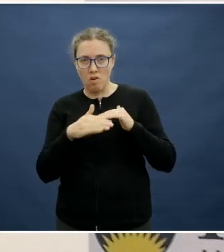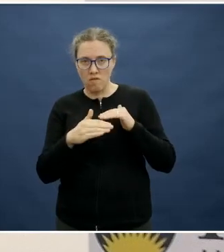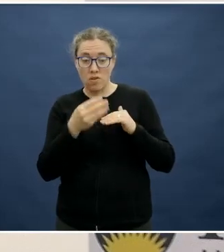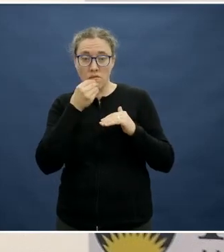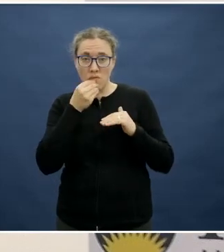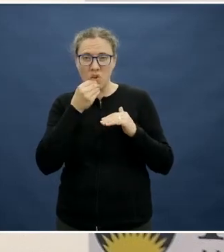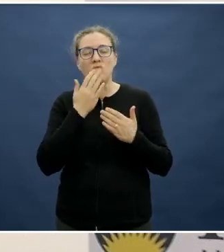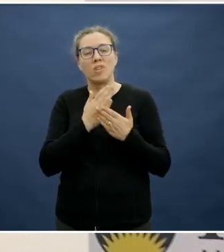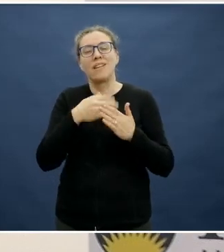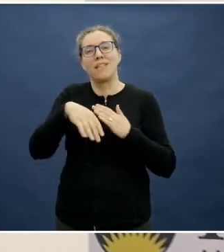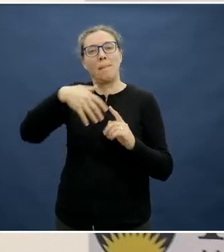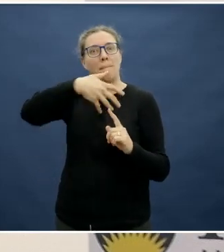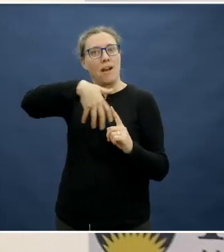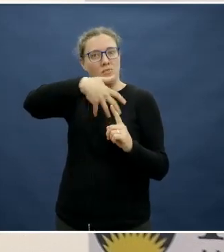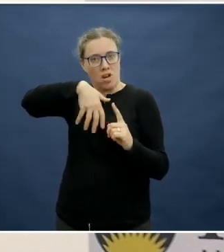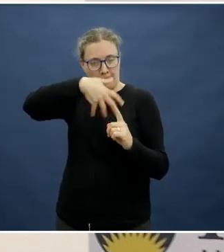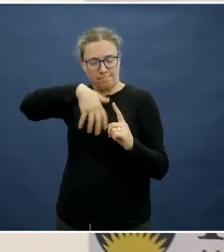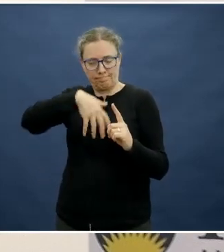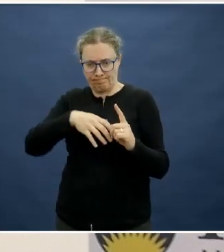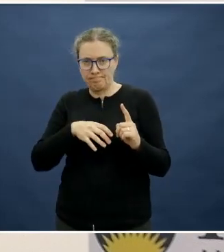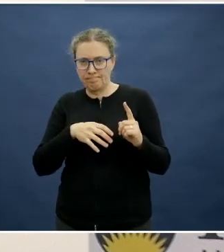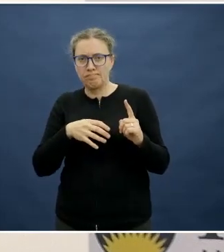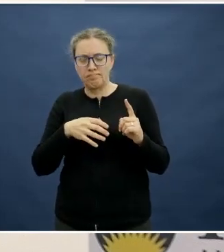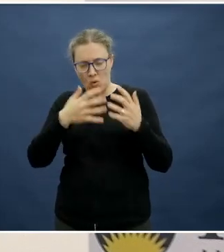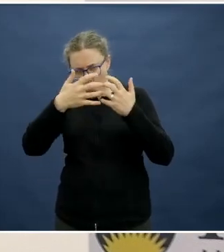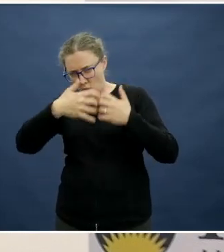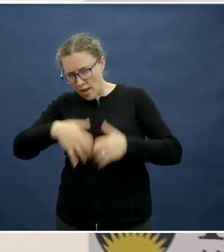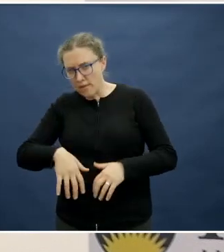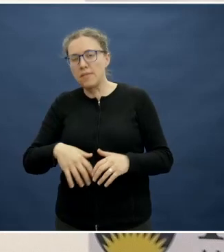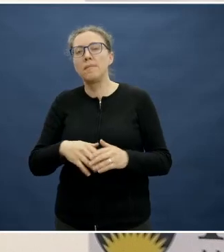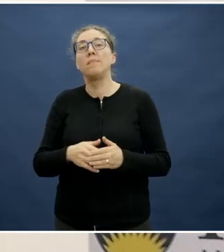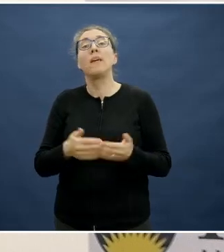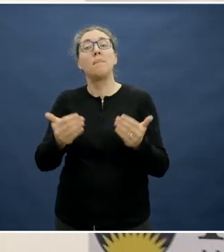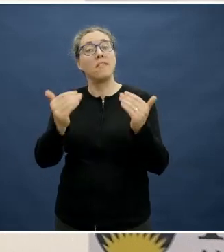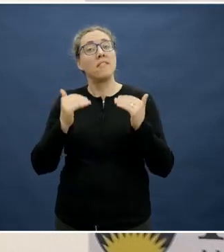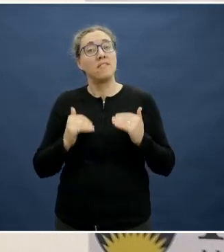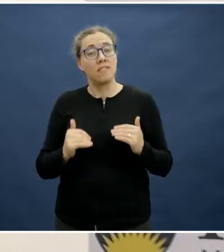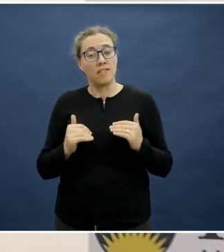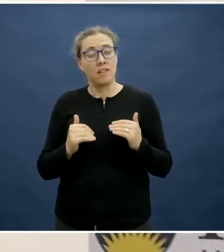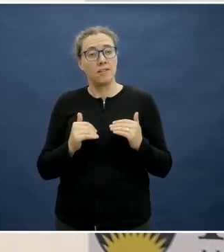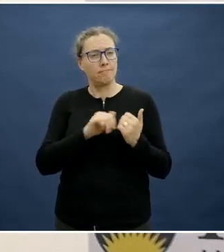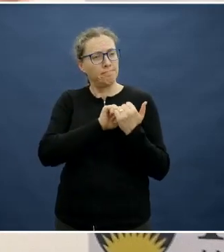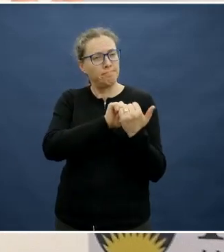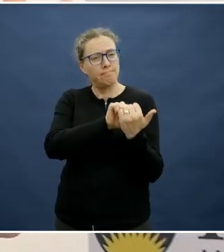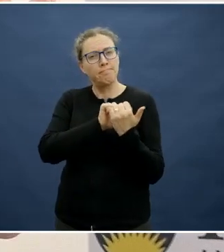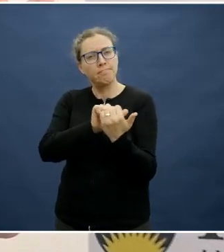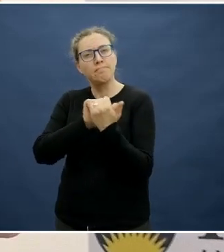the guidelines, but then working with different distributors to get a menu box.